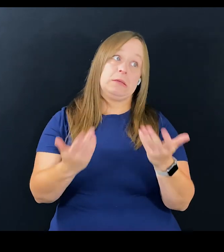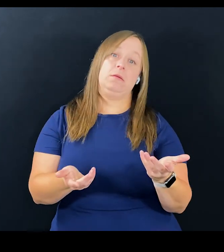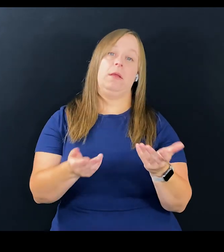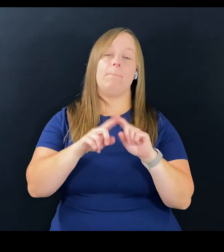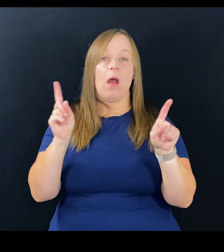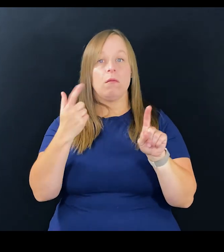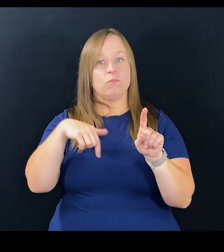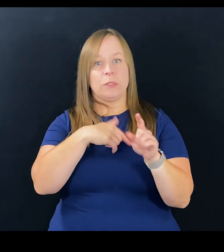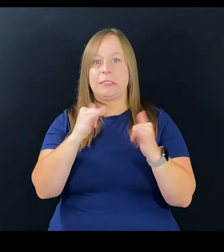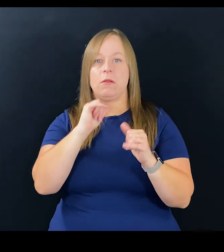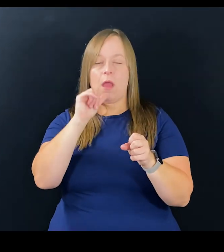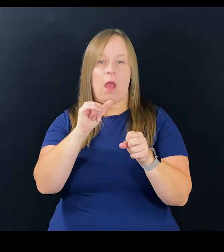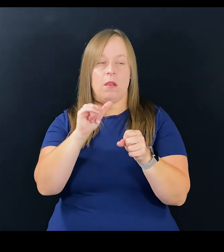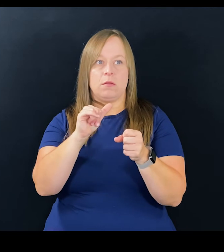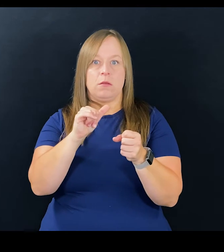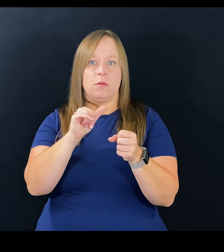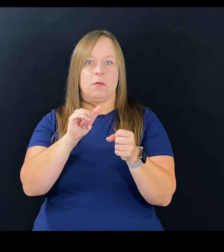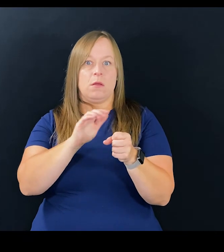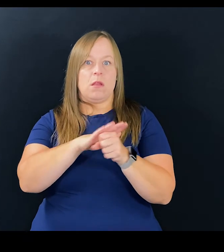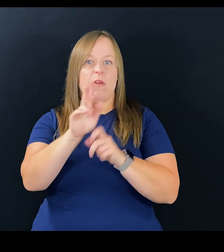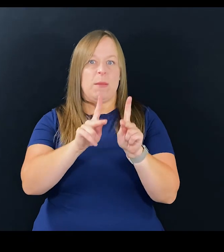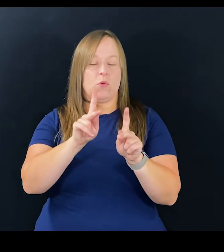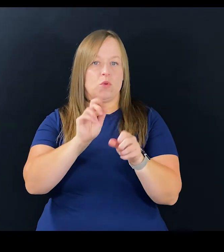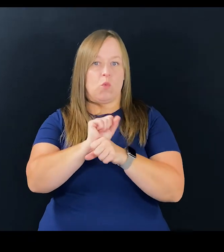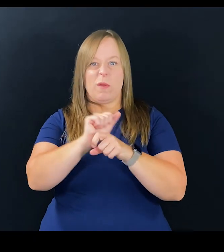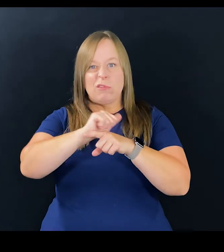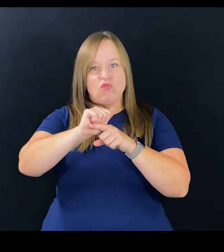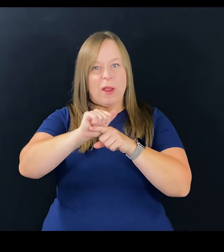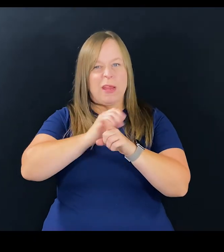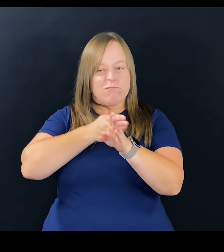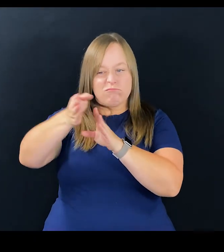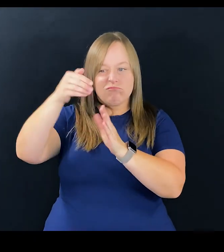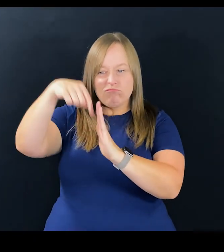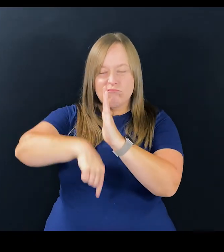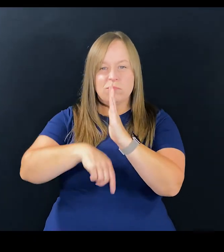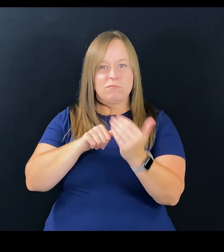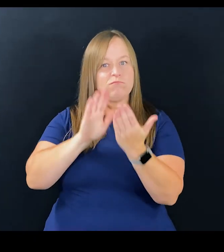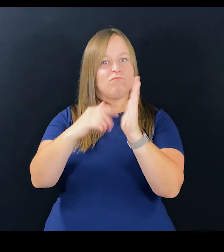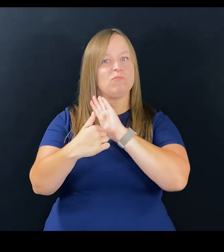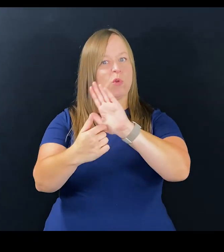and now we're going back. But because we are in a labor shortage, we just have to train around it,